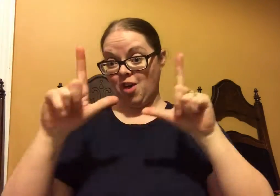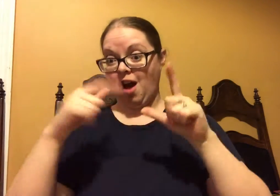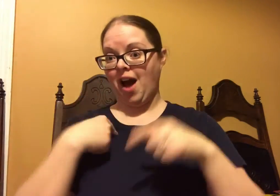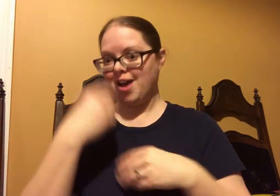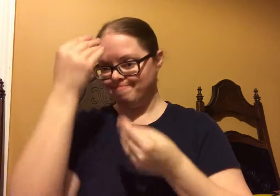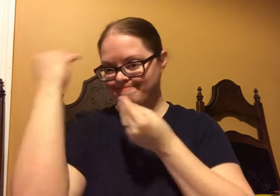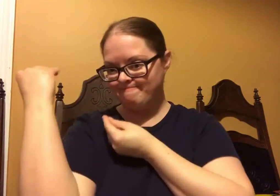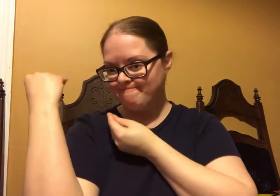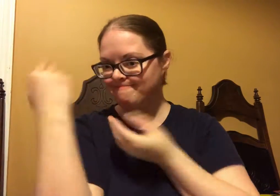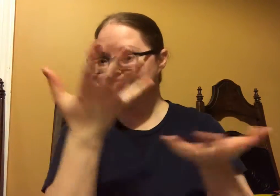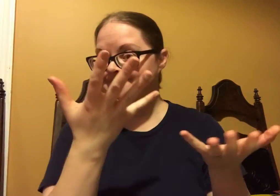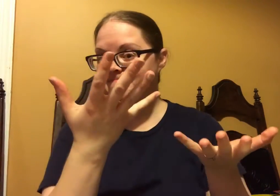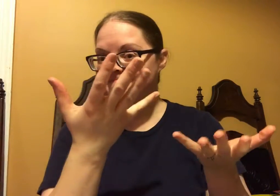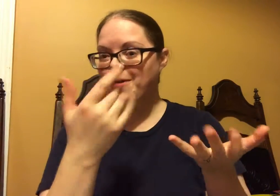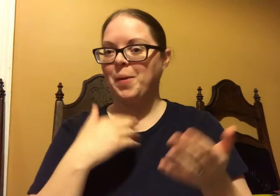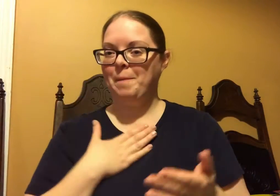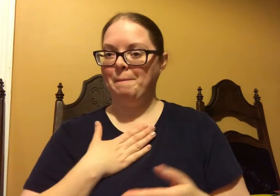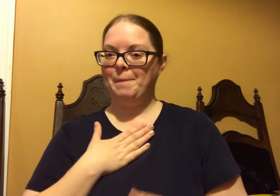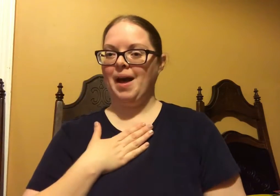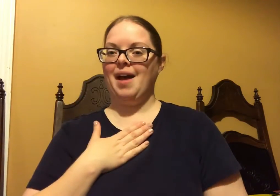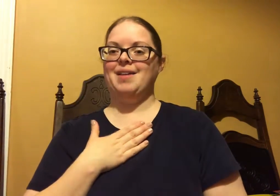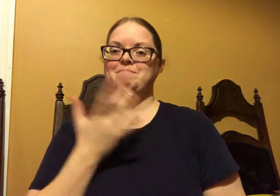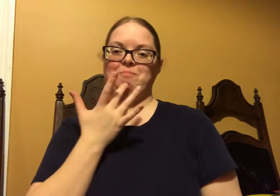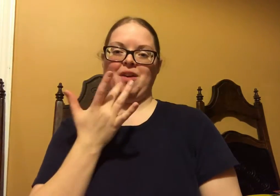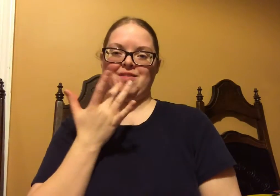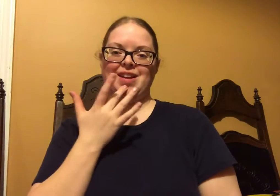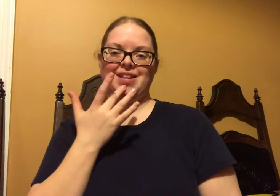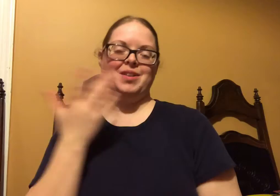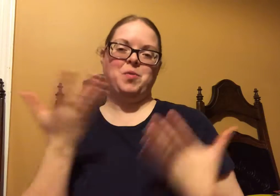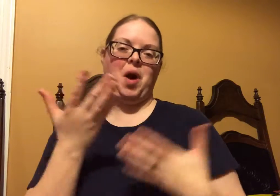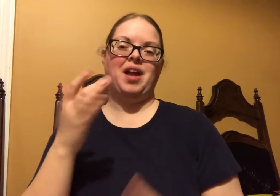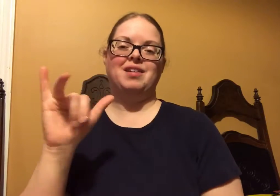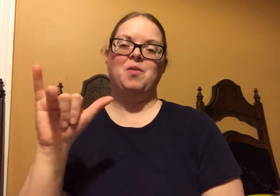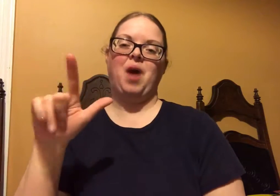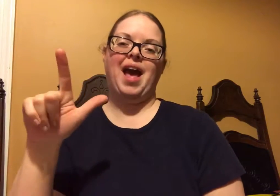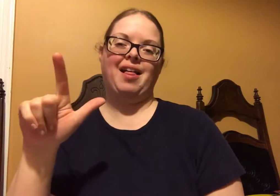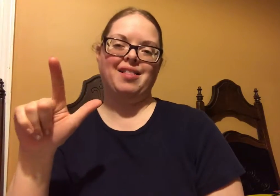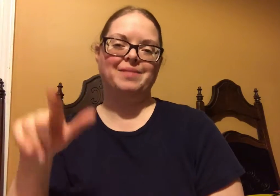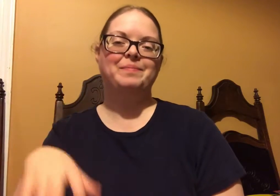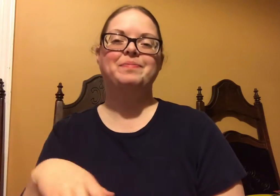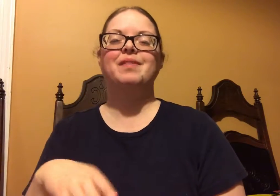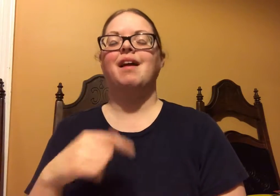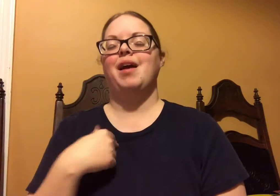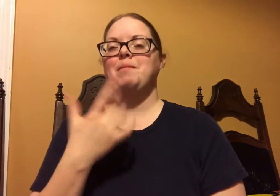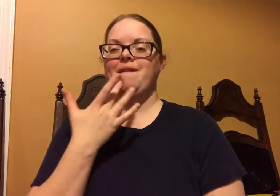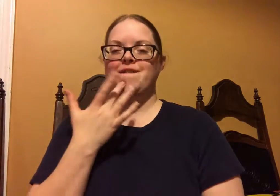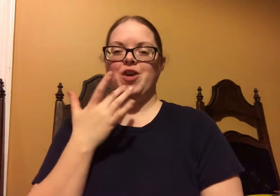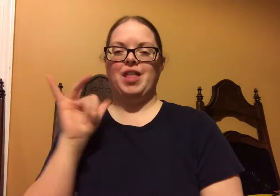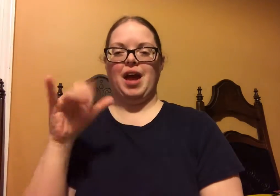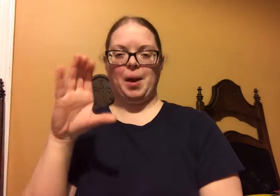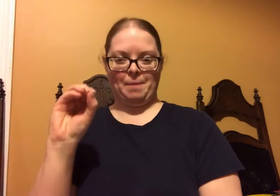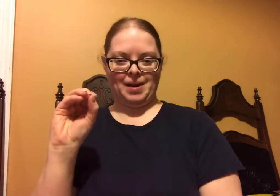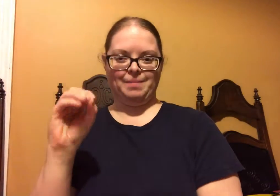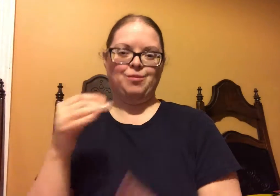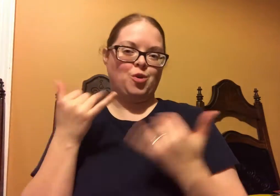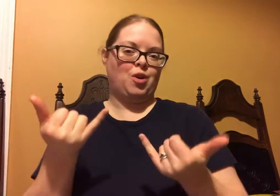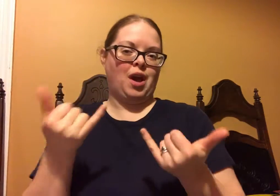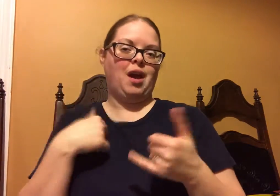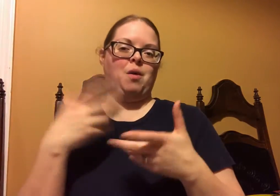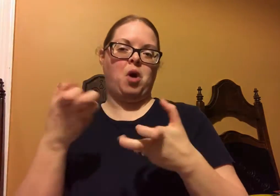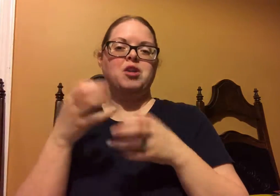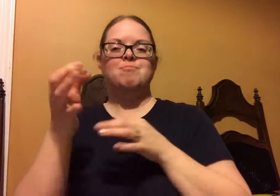In that first vlog I did tell you all that the company I prefer is Young Living.